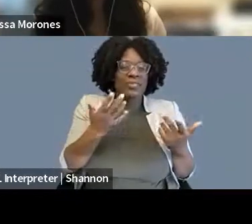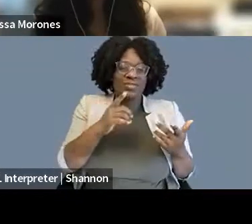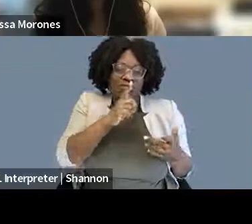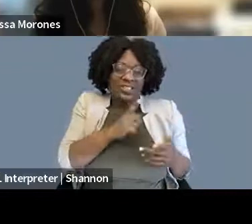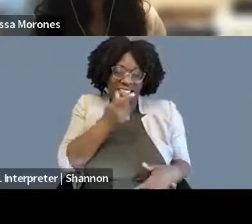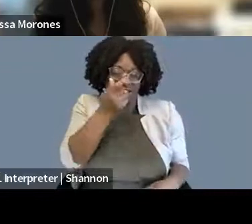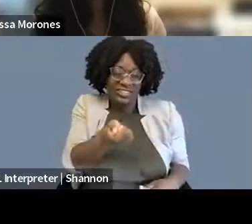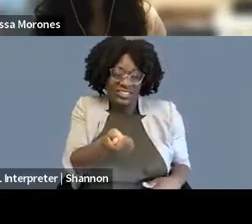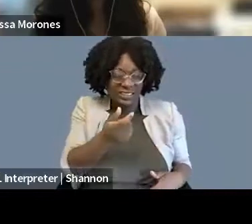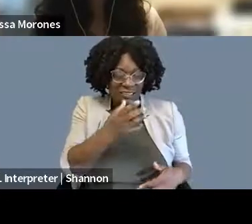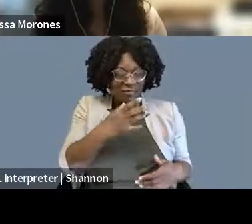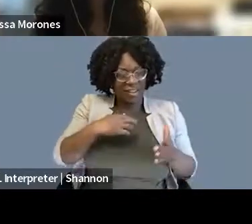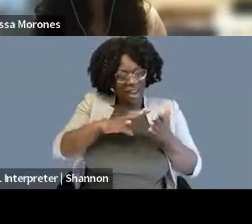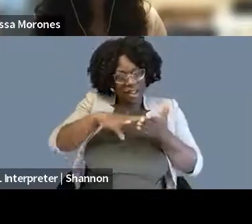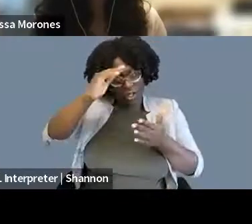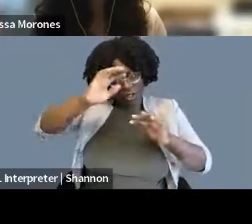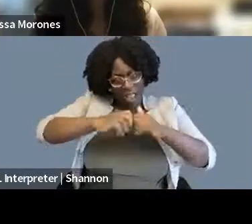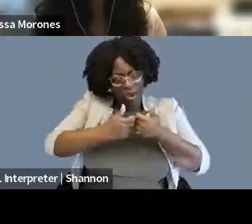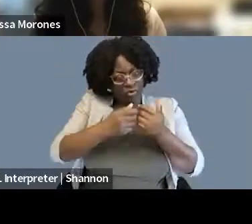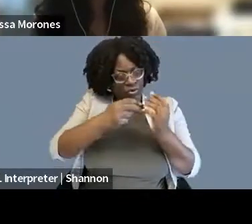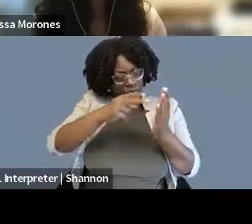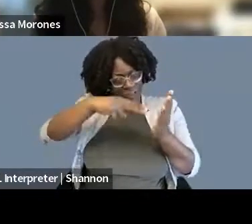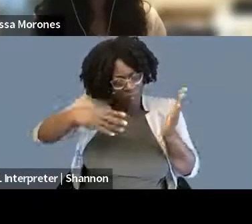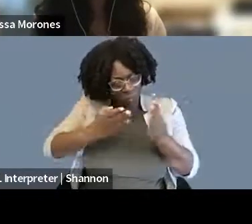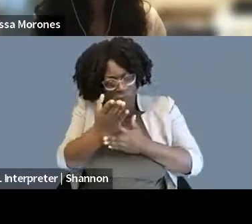and I'm happy to talk longer with this person offline if they're interested, but yeah,